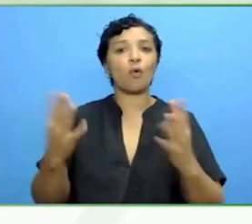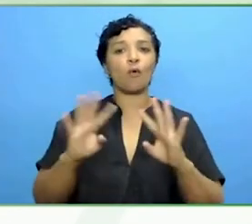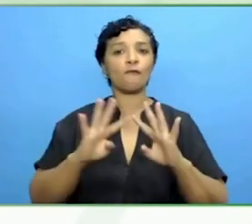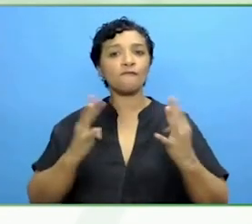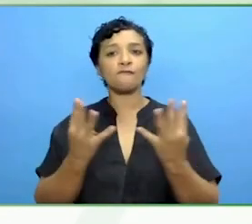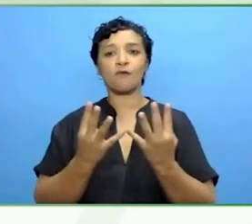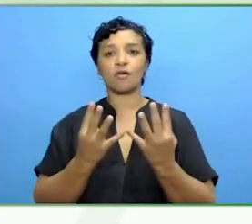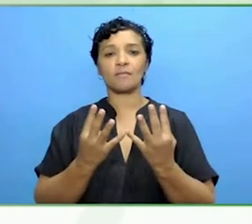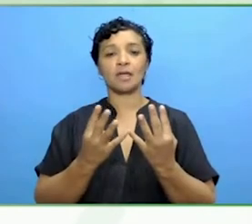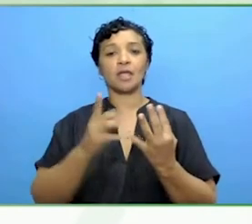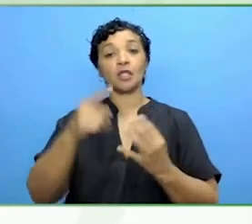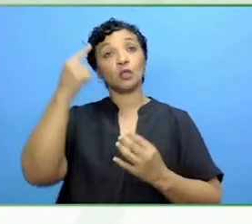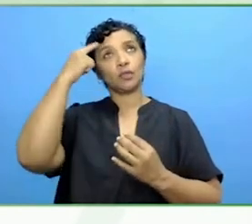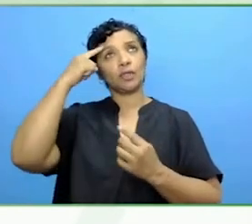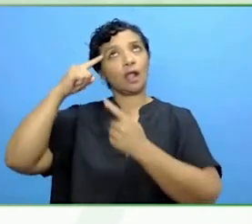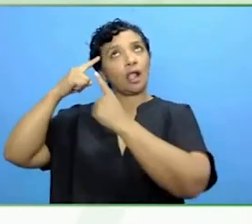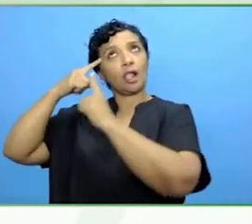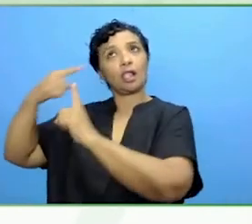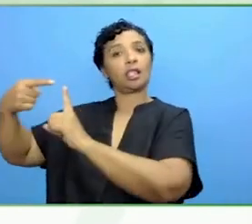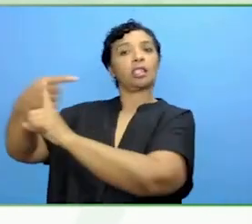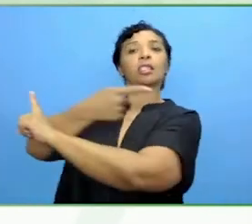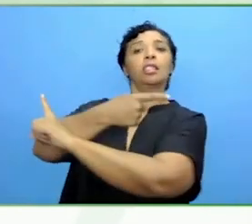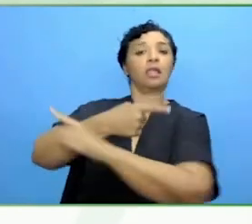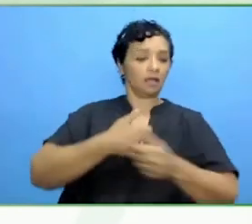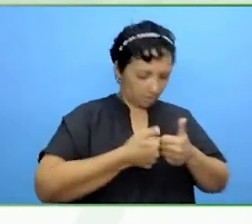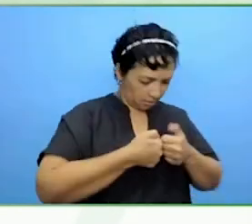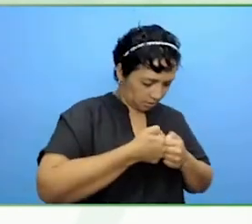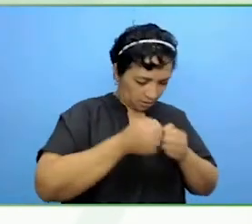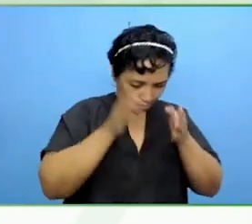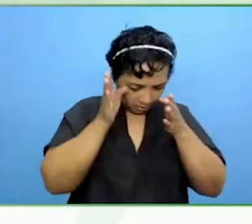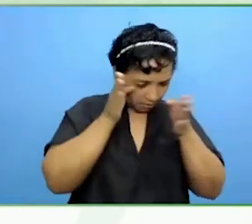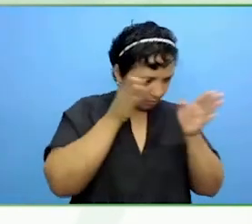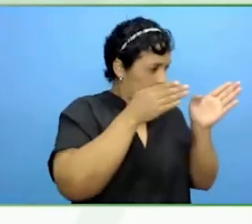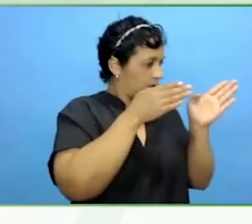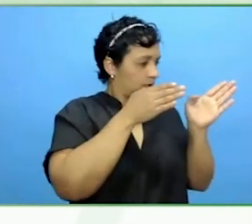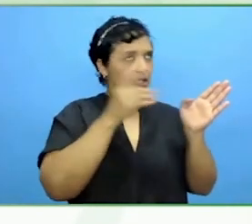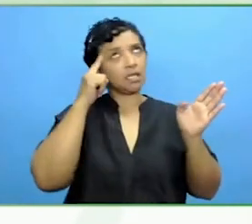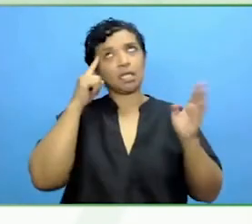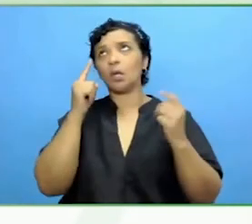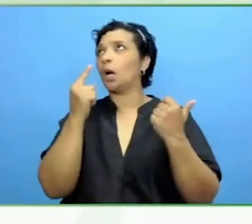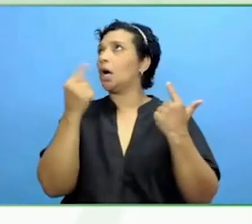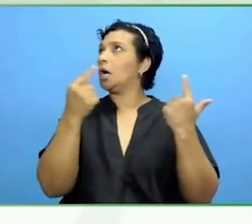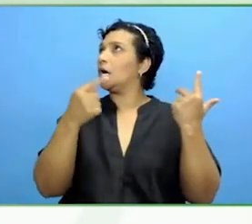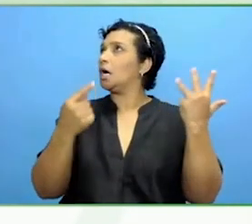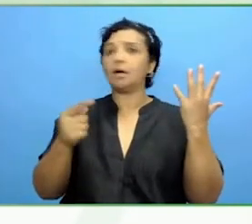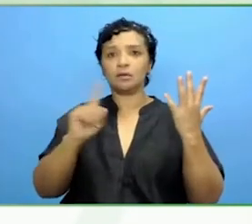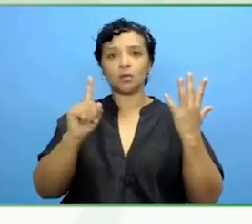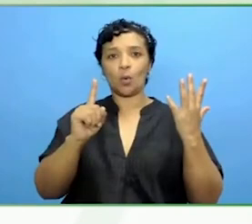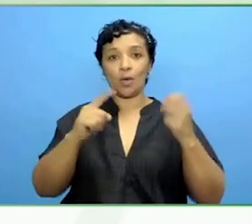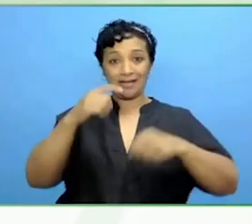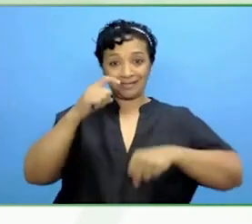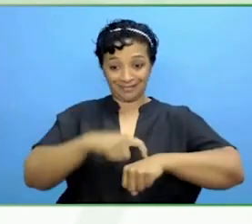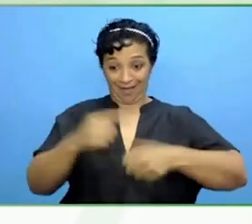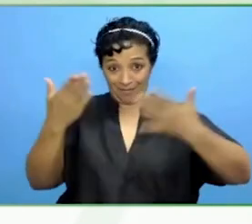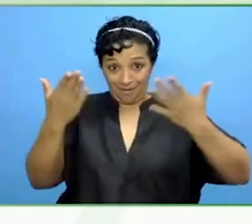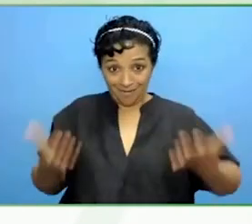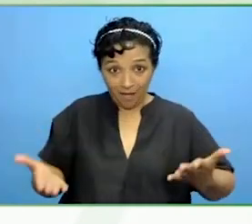You are not on your mobile phone, you are not thinking of 10 of the things, we are fully invested in the person of the team all the